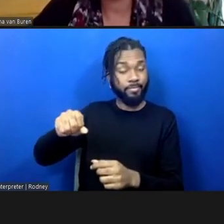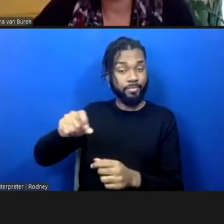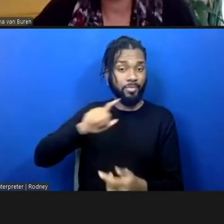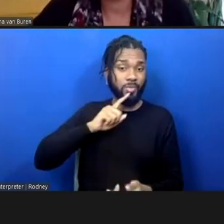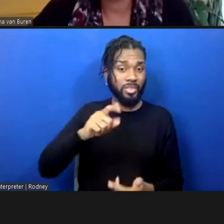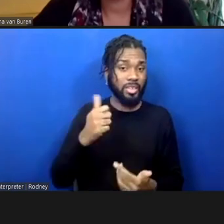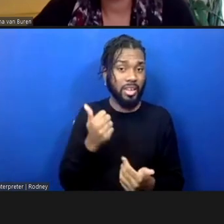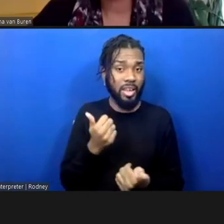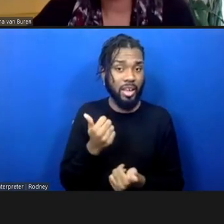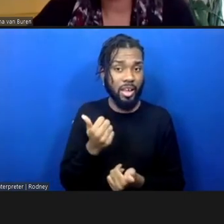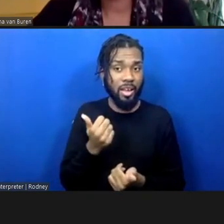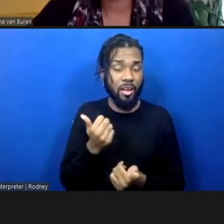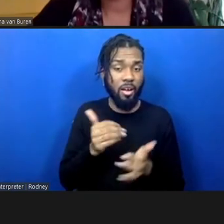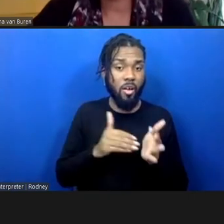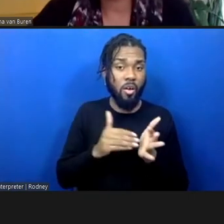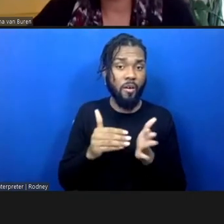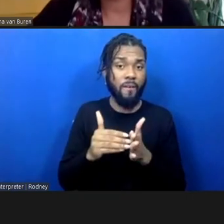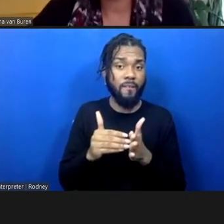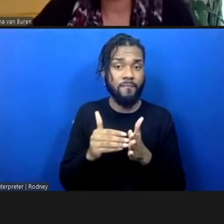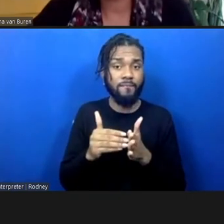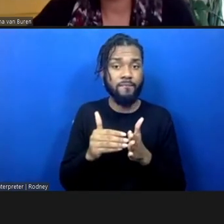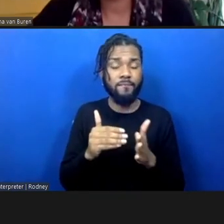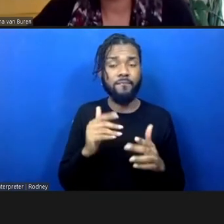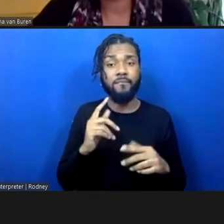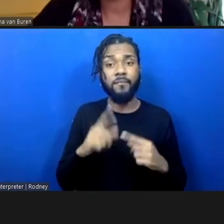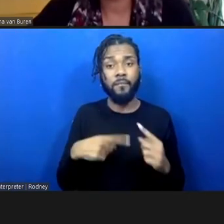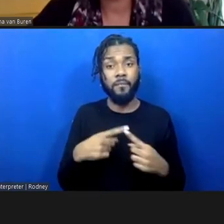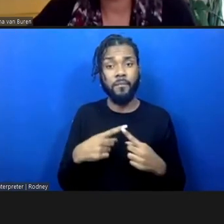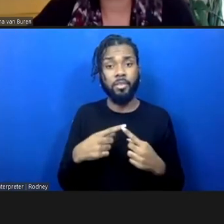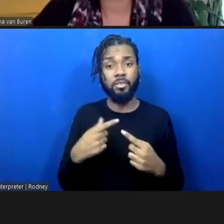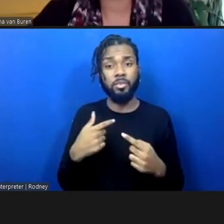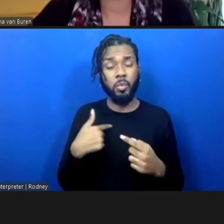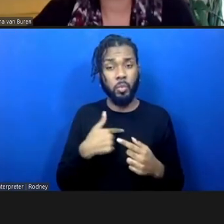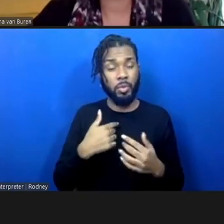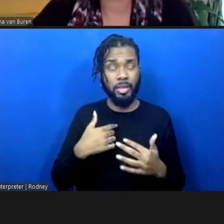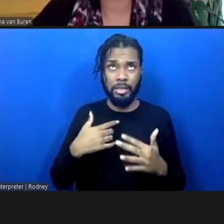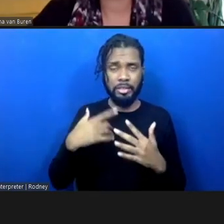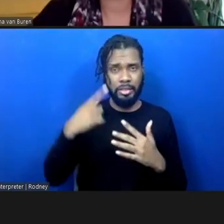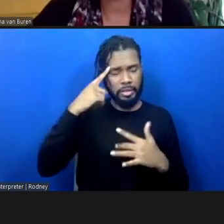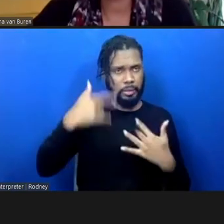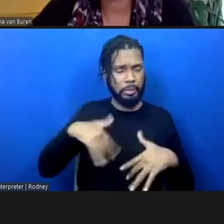I think often when we're in the mindset of scarcity then we're constantly